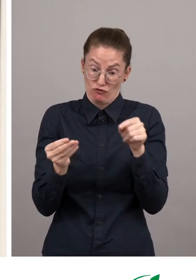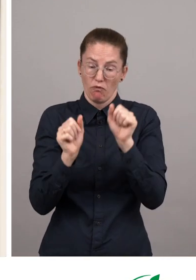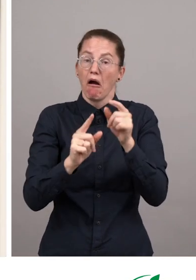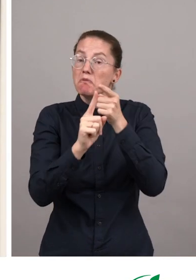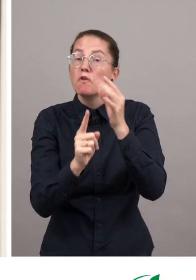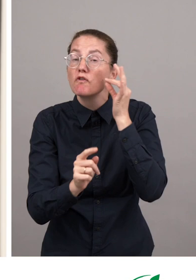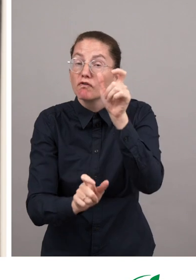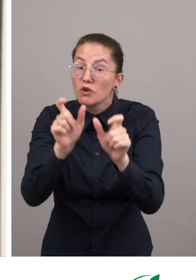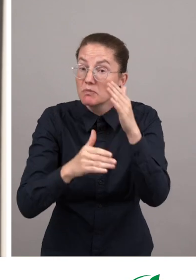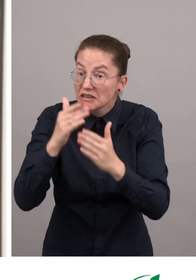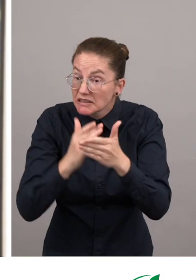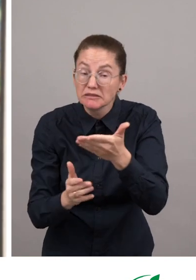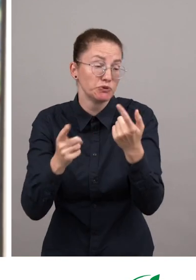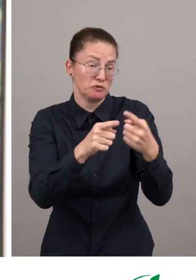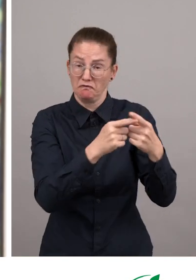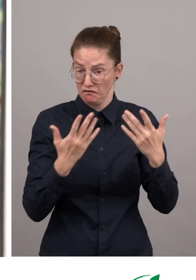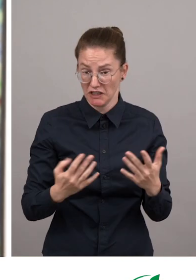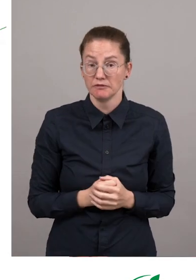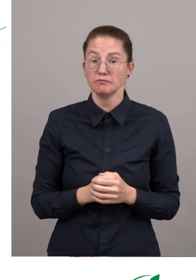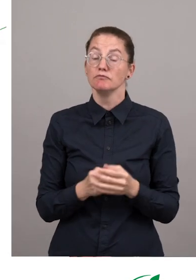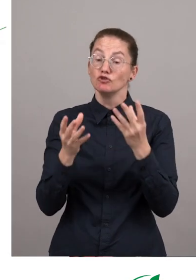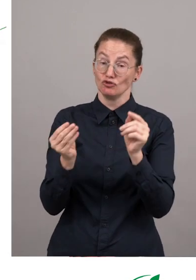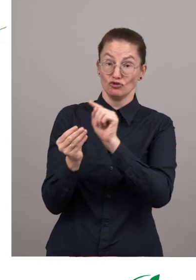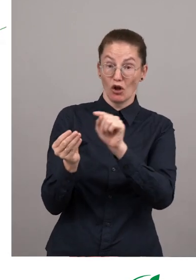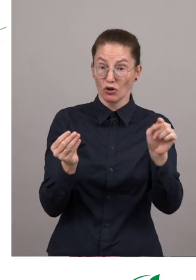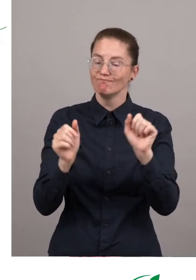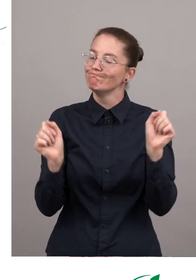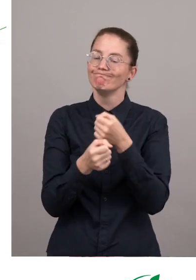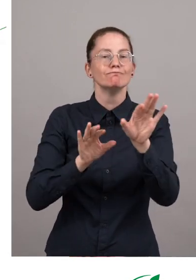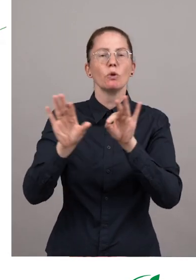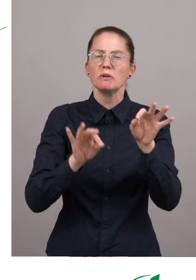with disabilities and many others. Which solutions cannot be nominated?